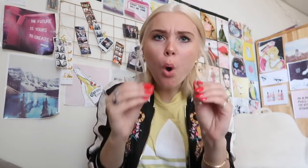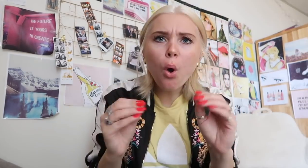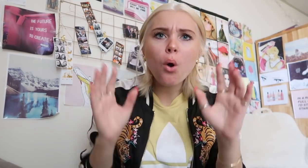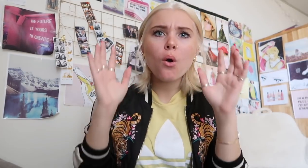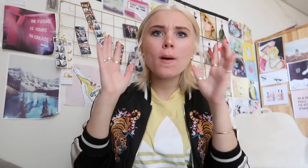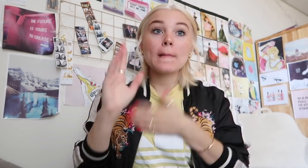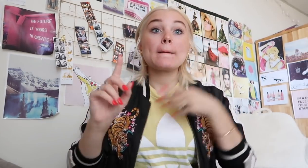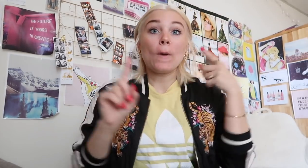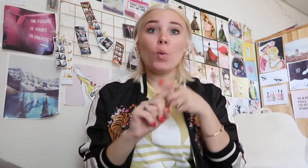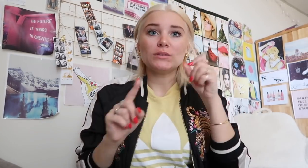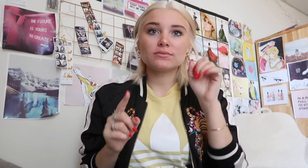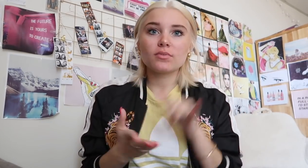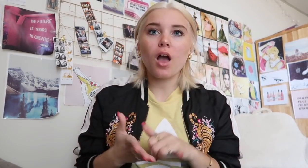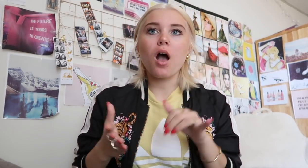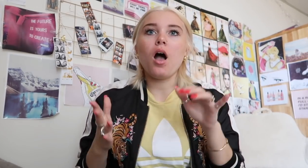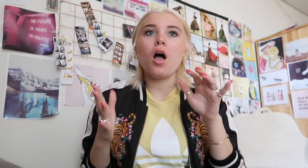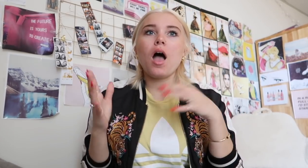okay my point is that